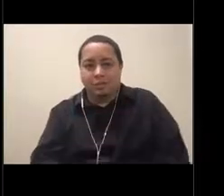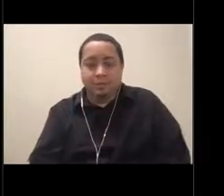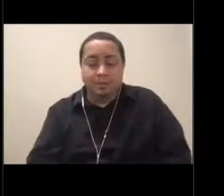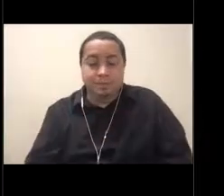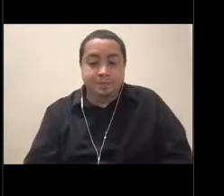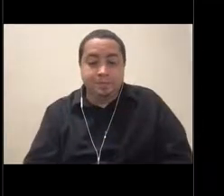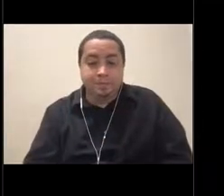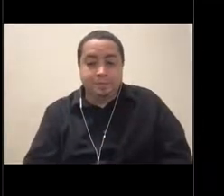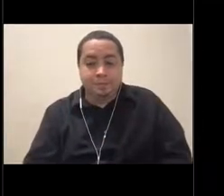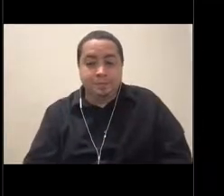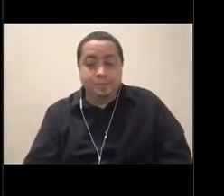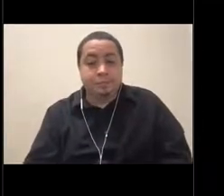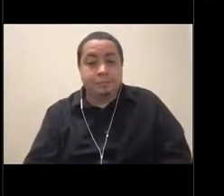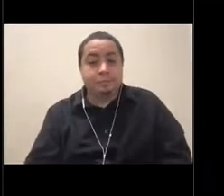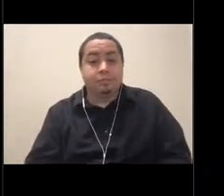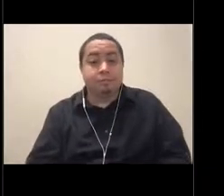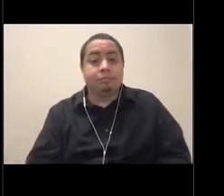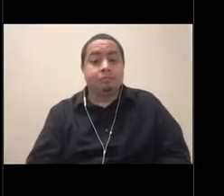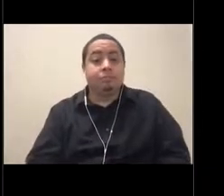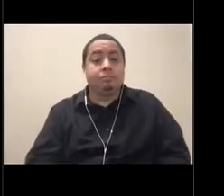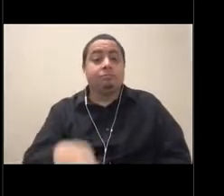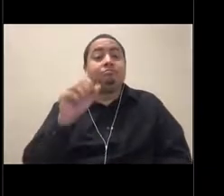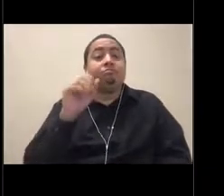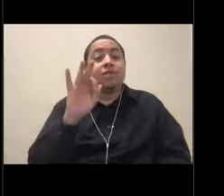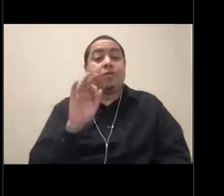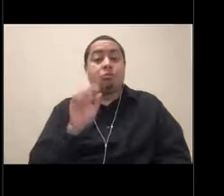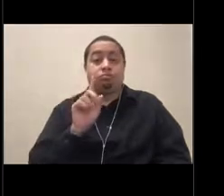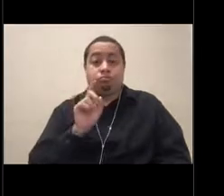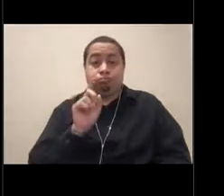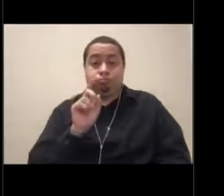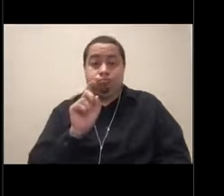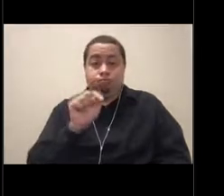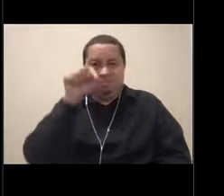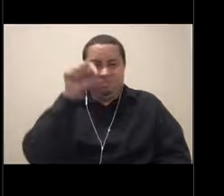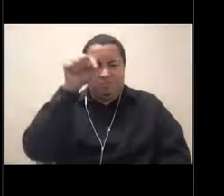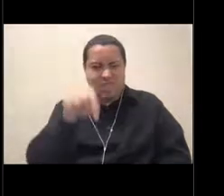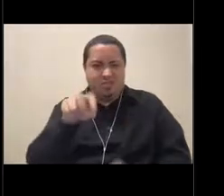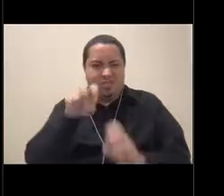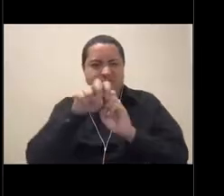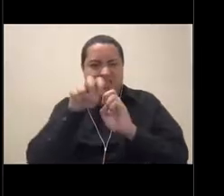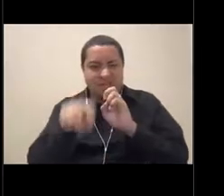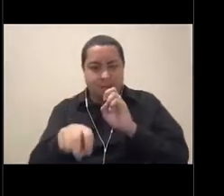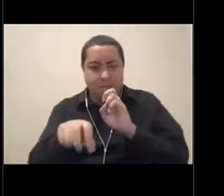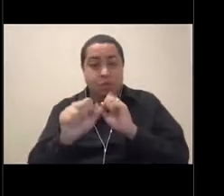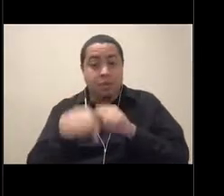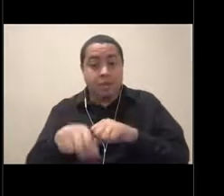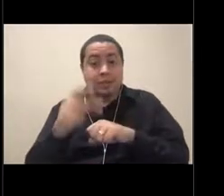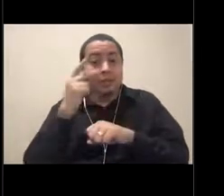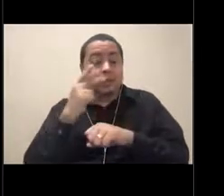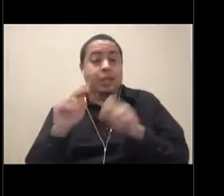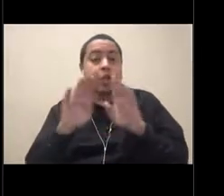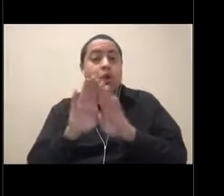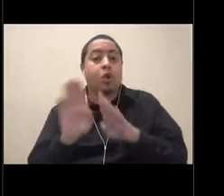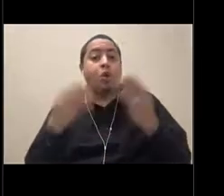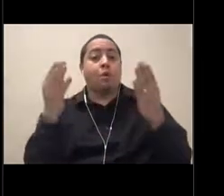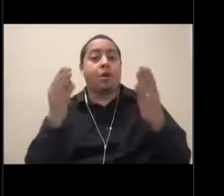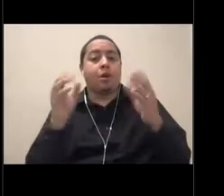So if you were to go right back down the stairs to the landing, you would be able to see our open ocean mural that's on the wall.